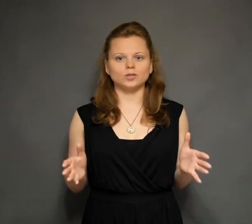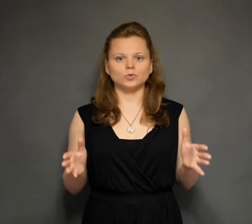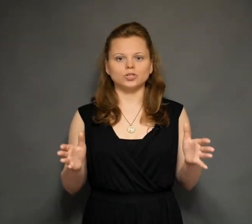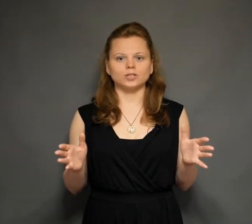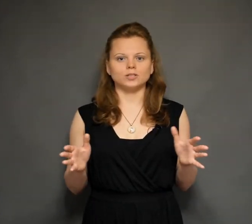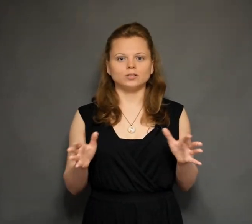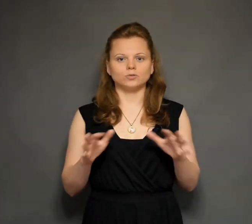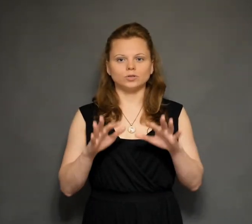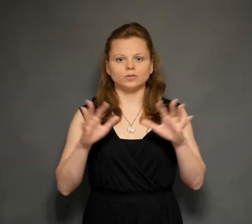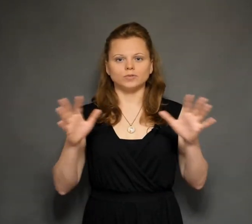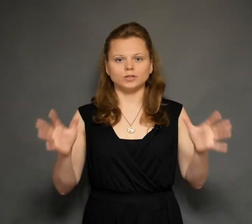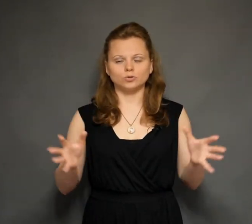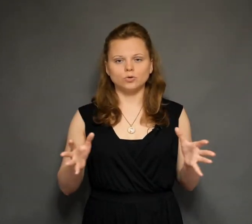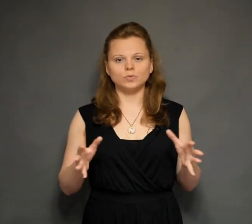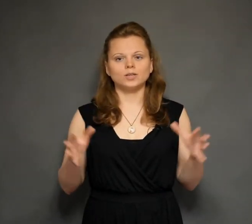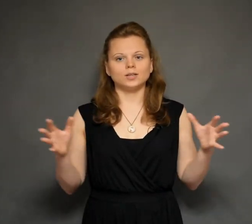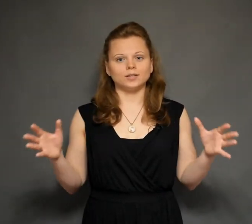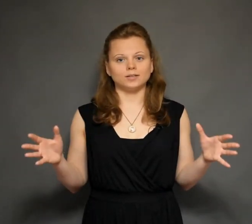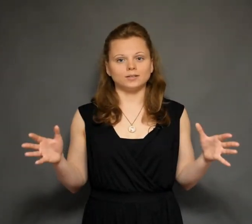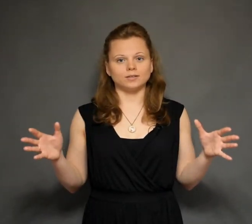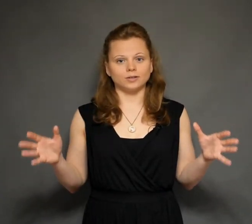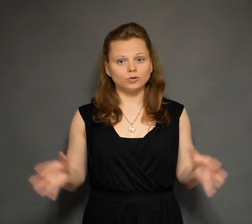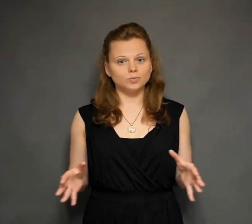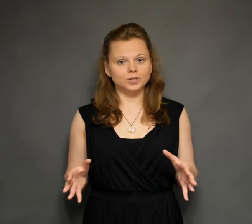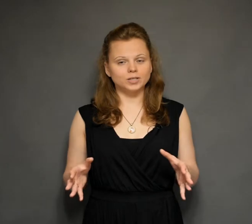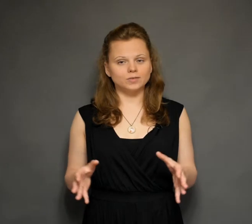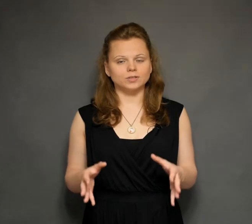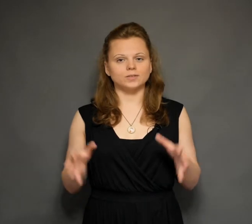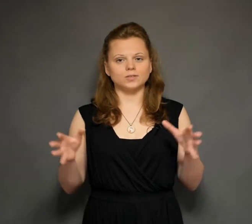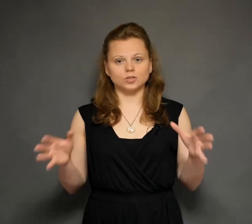You can only be found in the city or regional archives, respectively, than